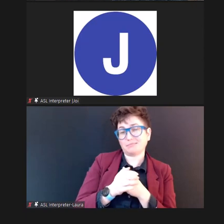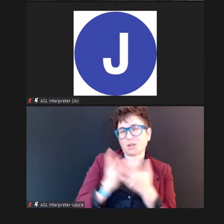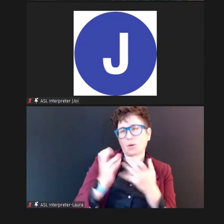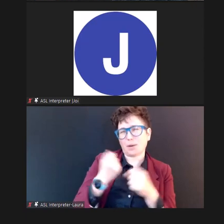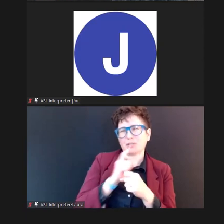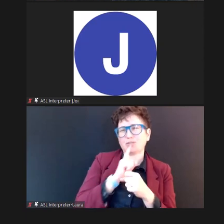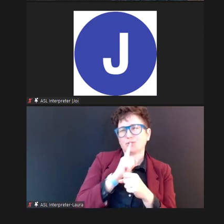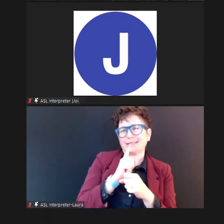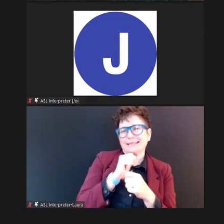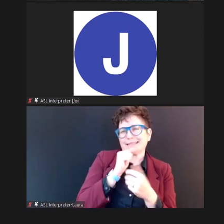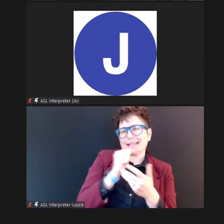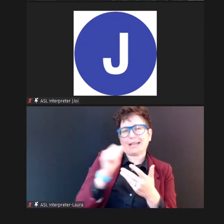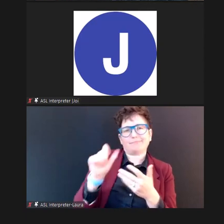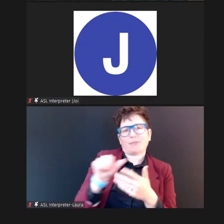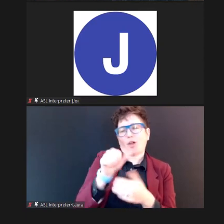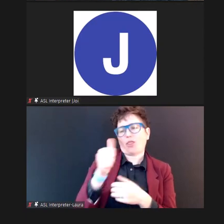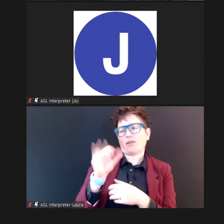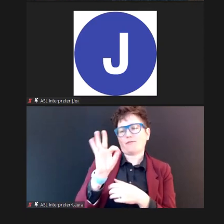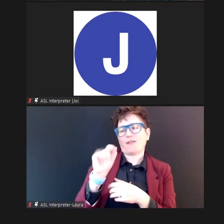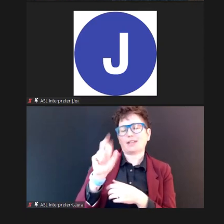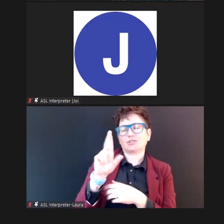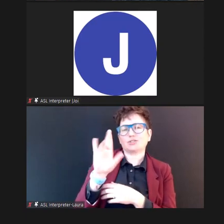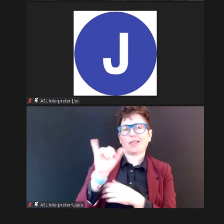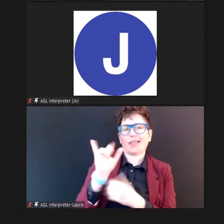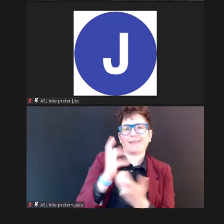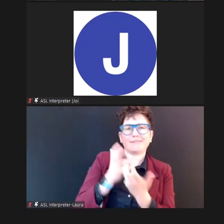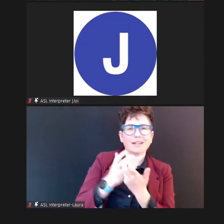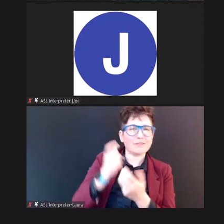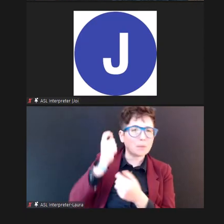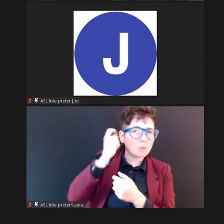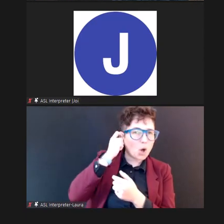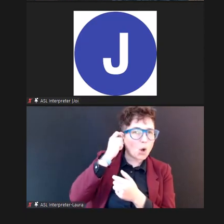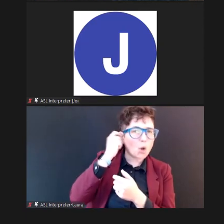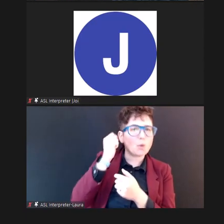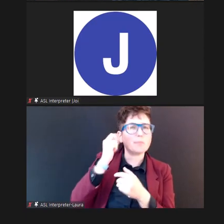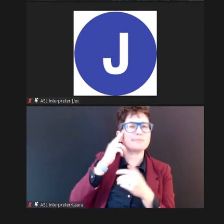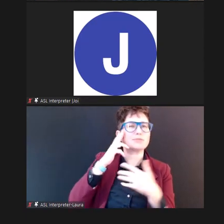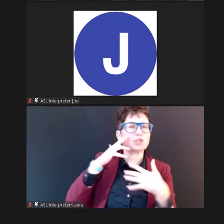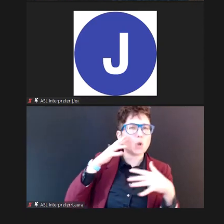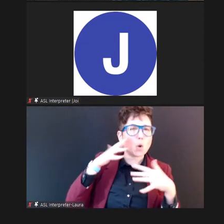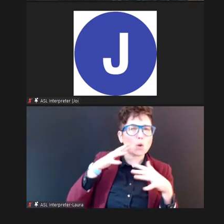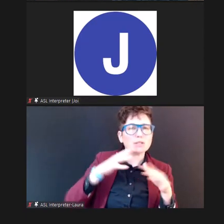factors such as probe fit, noise, movement, et cetera, in the environment.